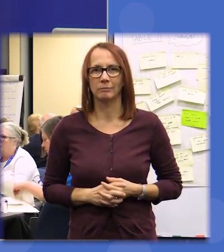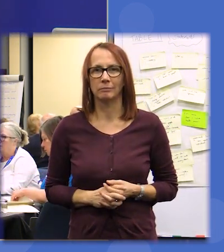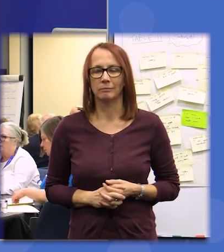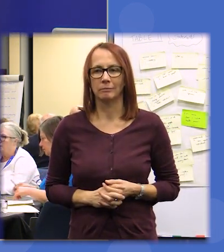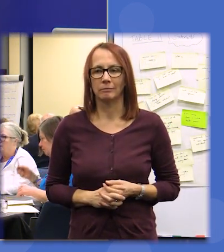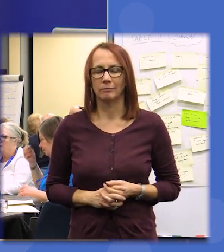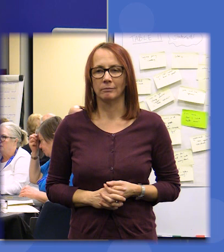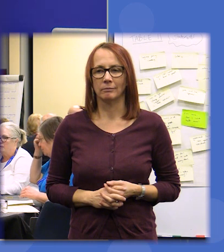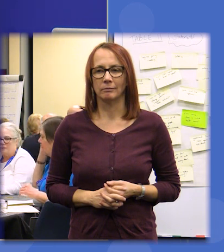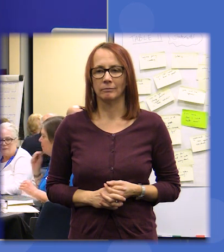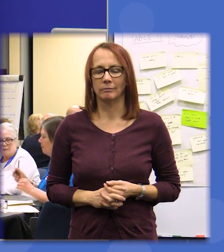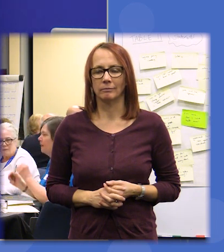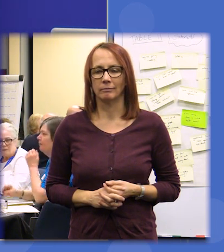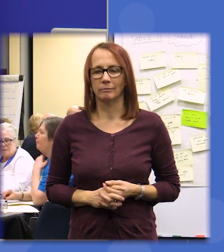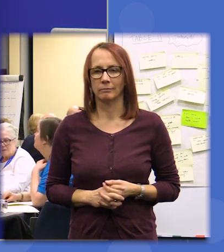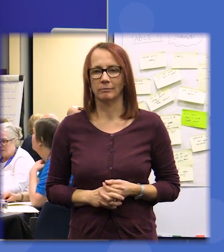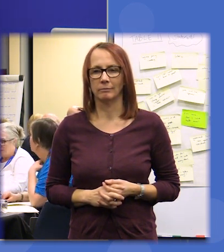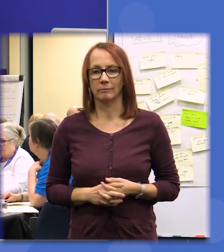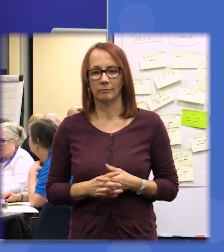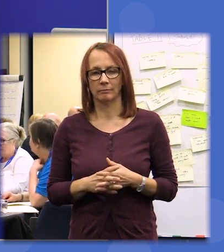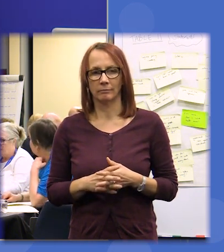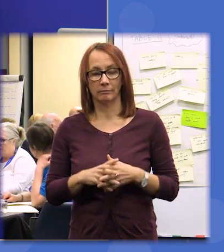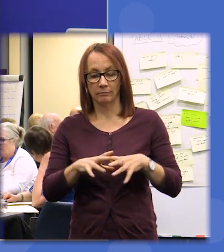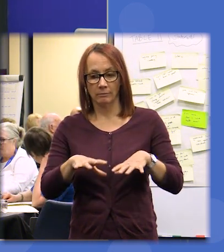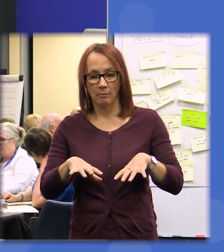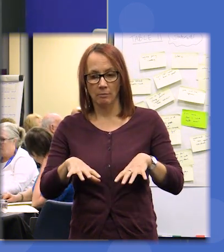just want to start by letting you some letting you know something about one of